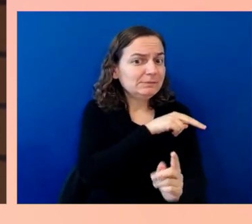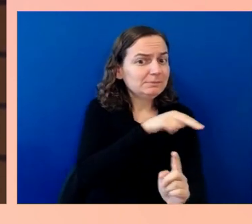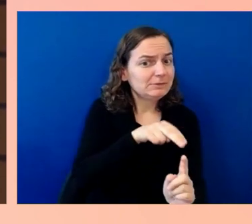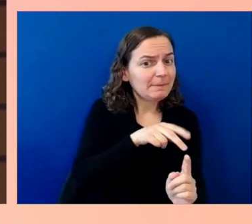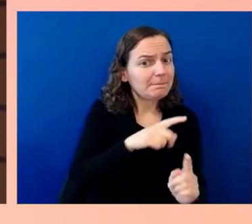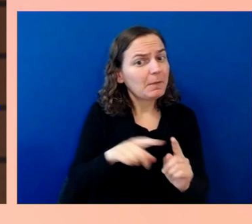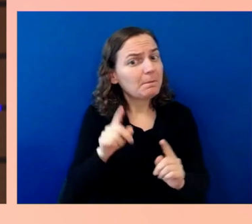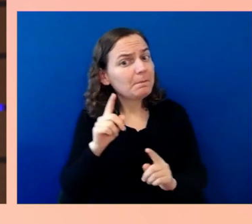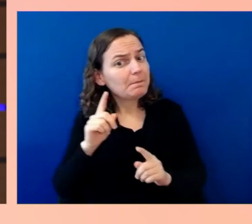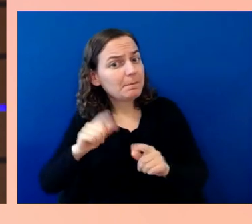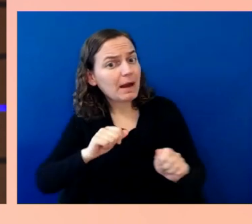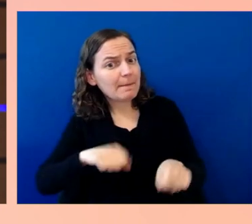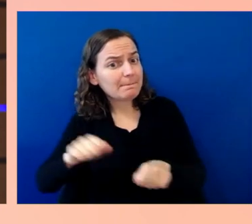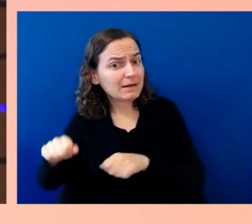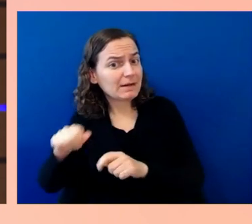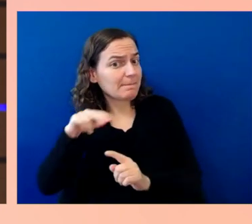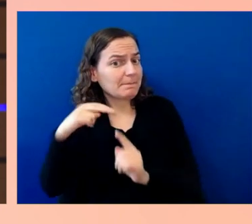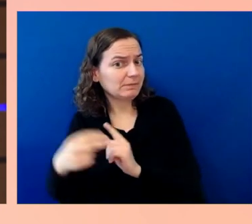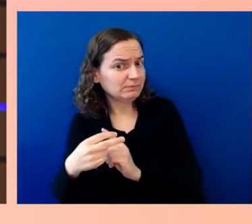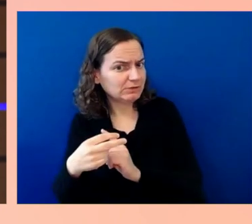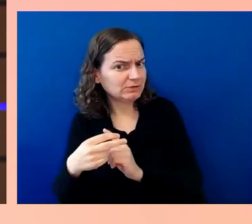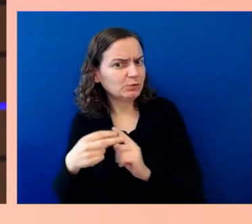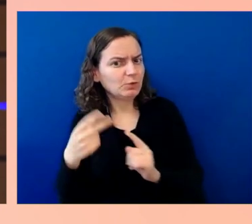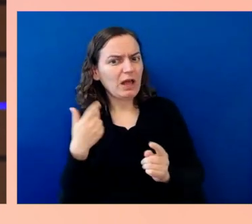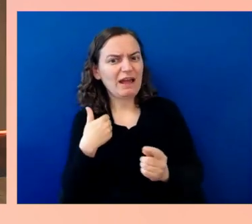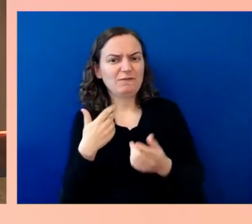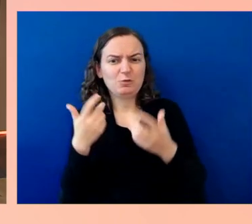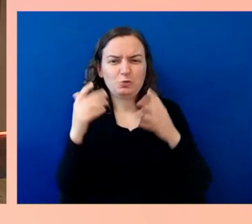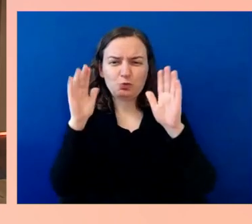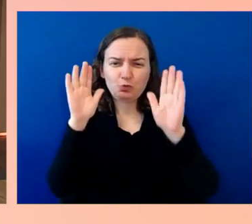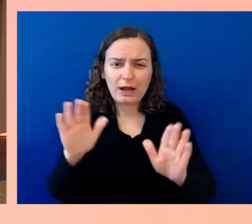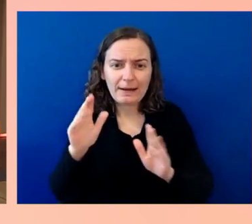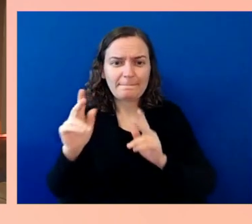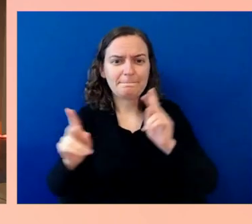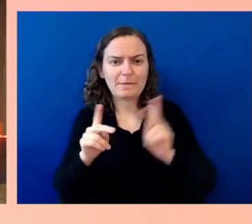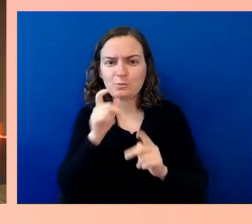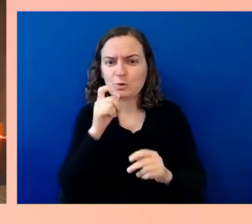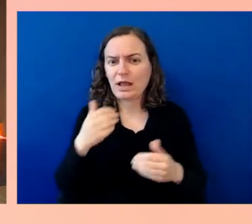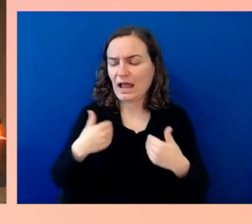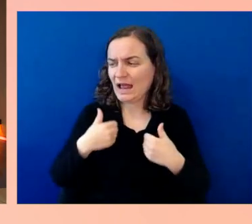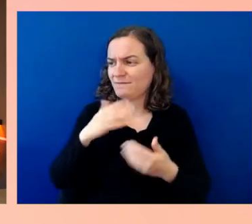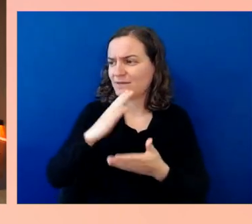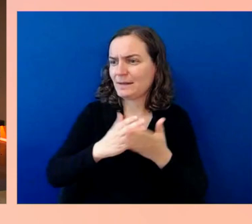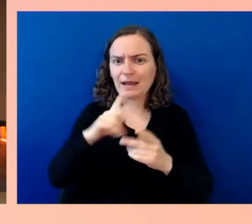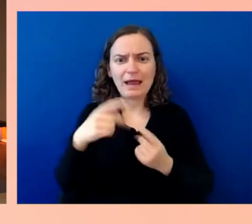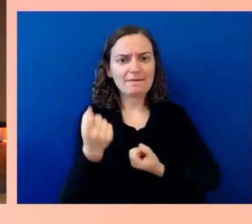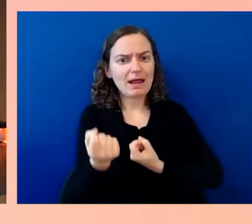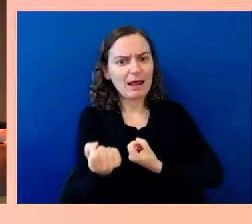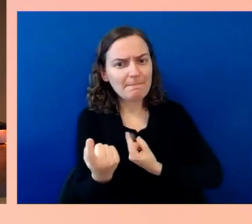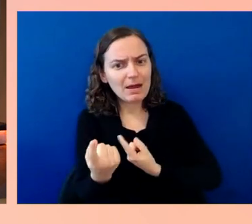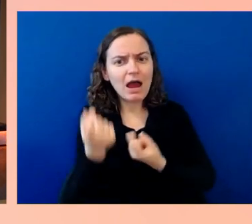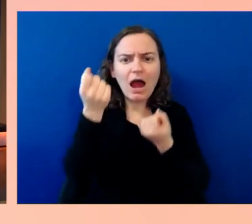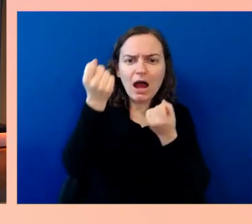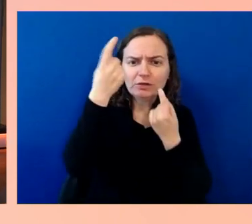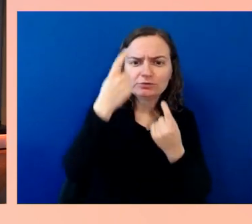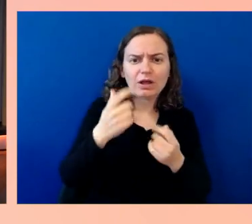that have some empathy and understanding, solving that problem creatively, great things come from that.